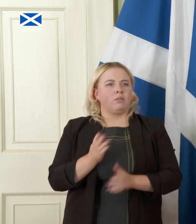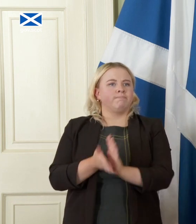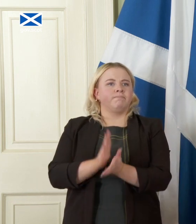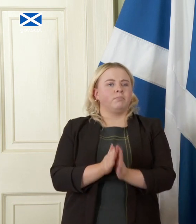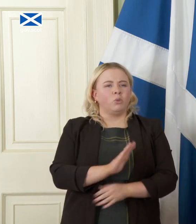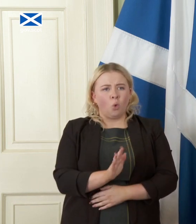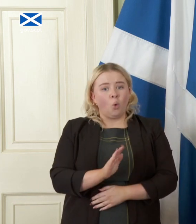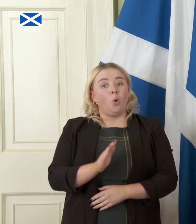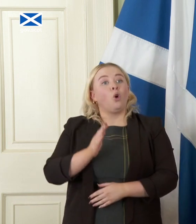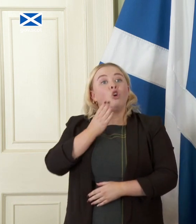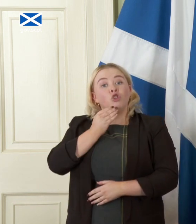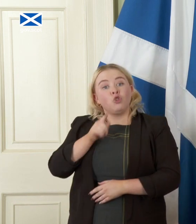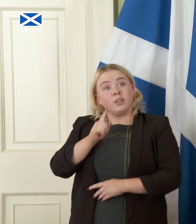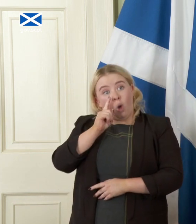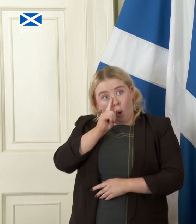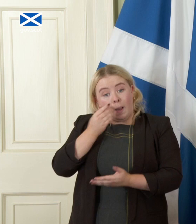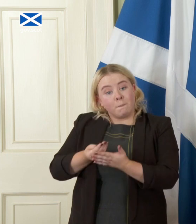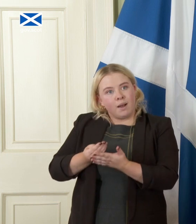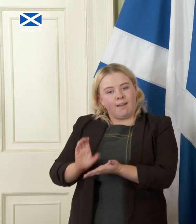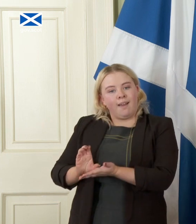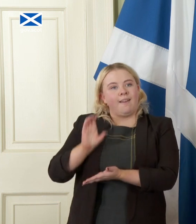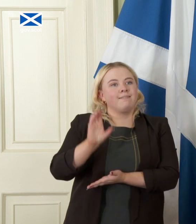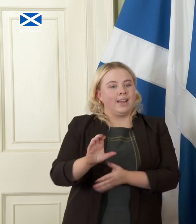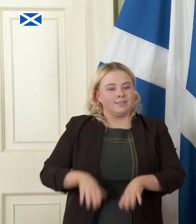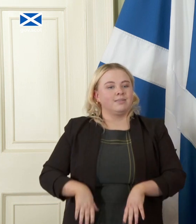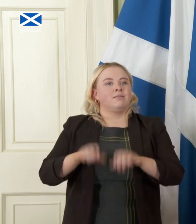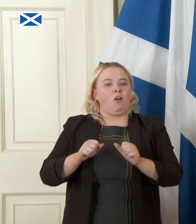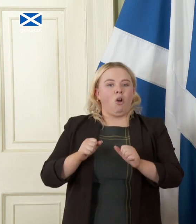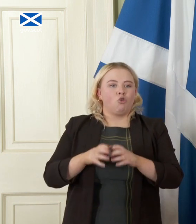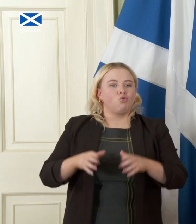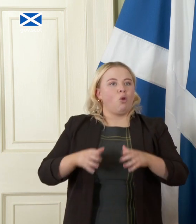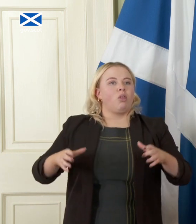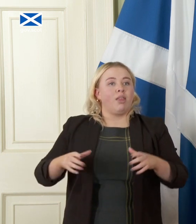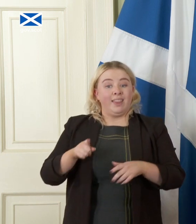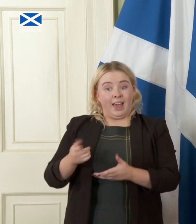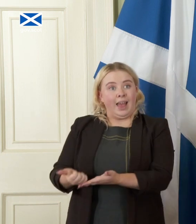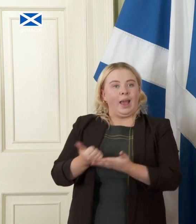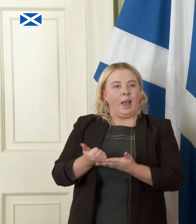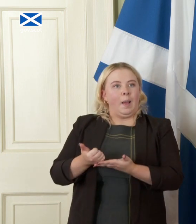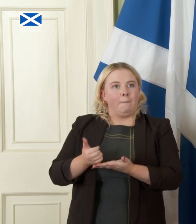oil revenues to invest to kick-start growth which increases the revenues in our economy day-to-day